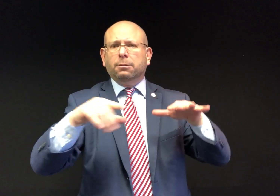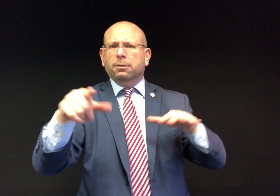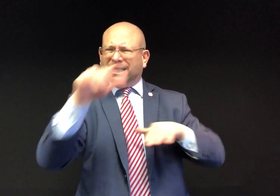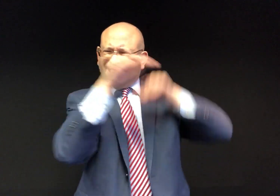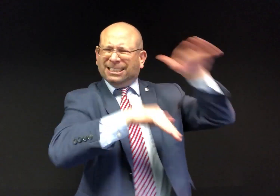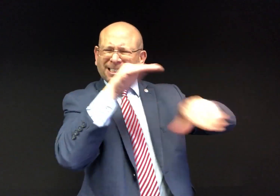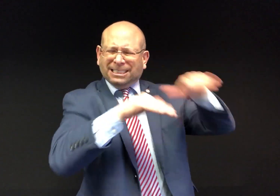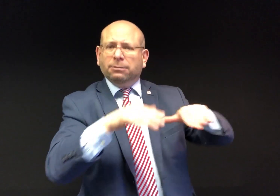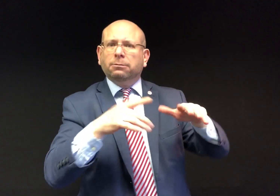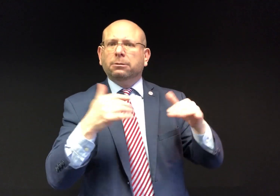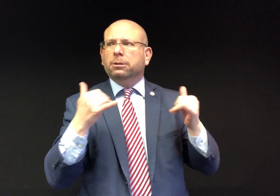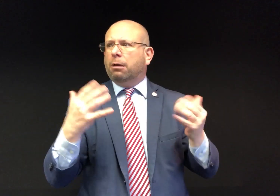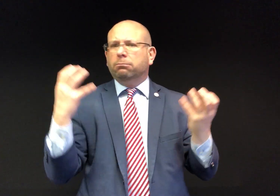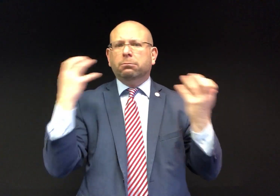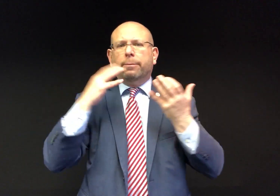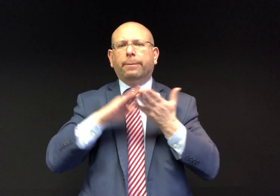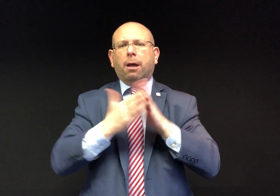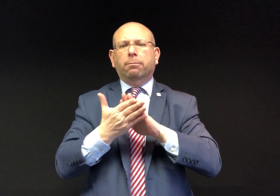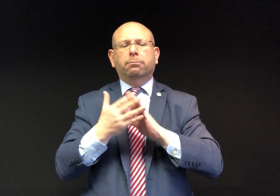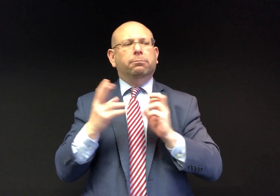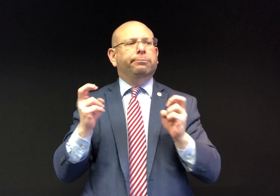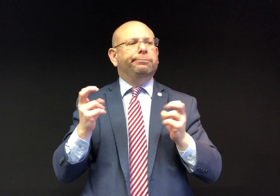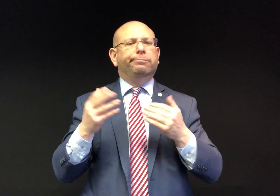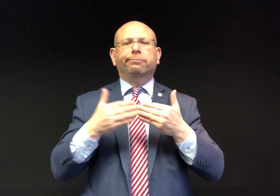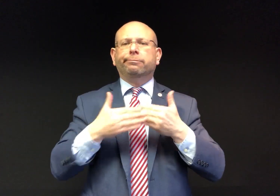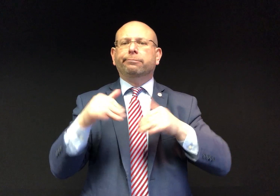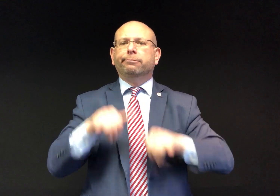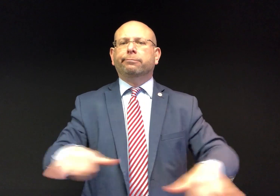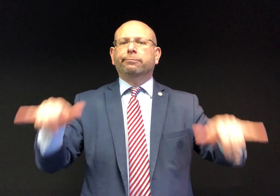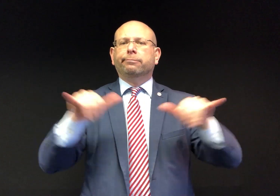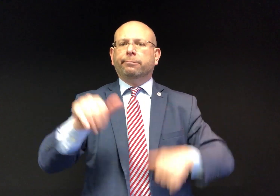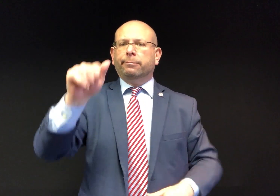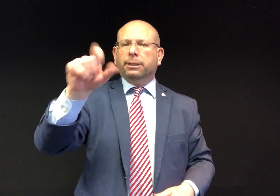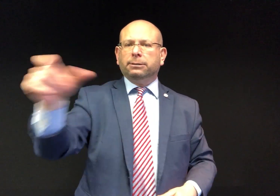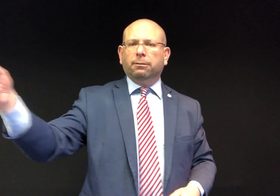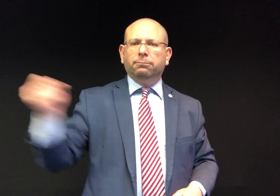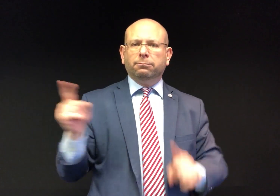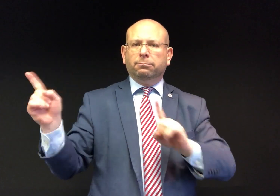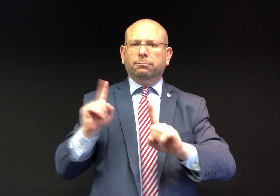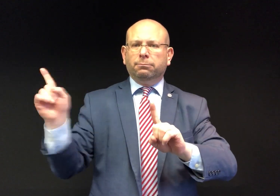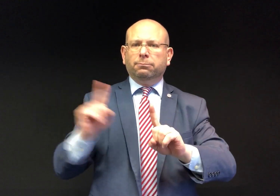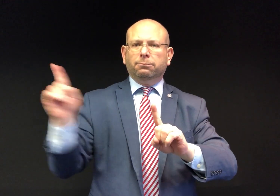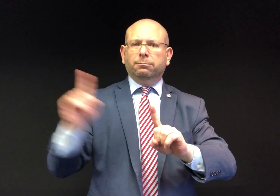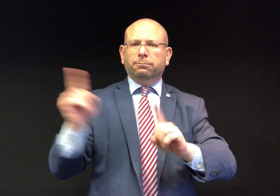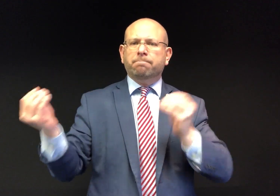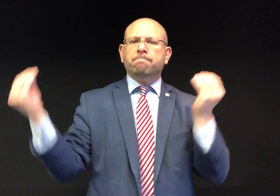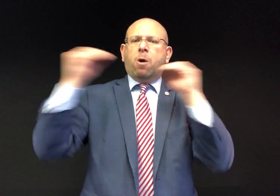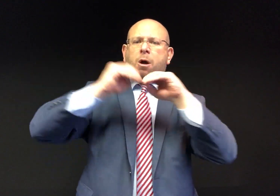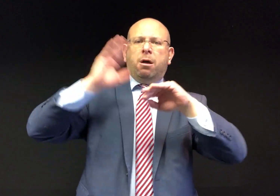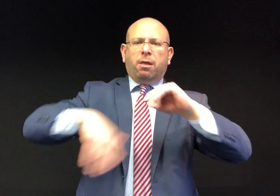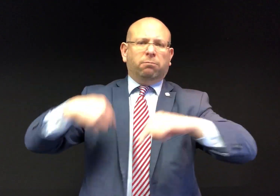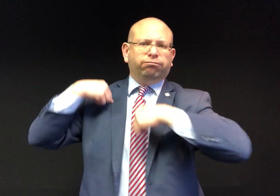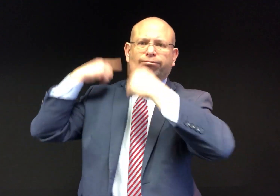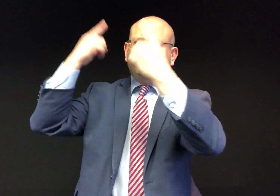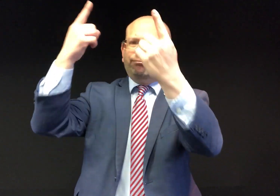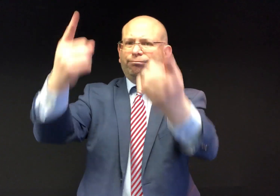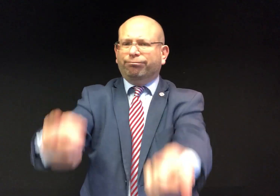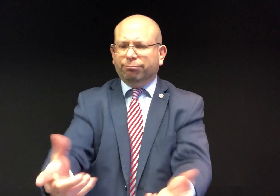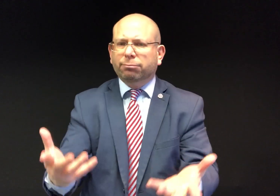You’ve shared your feedback and it has become a new standard to bring in an ASL interpreter for briefings.